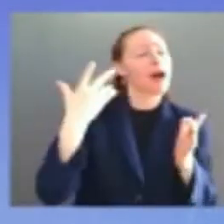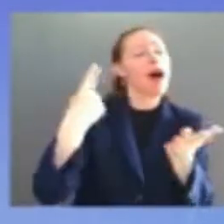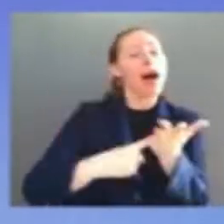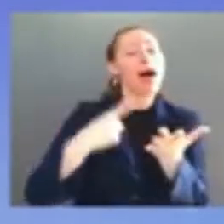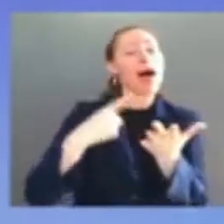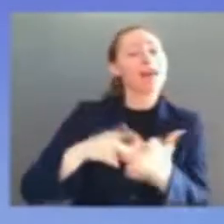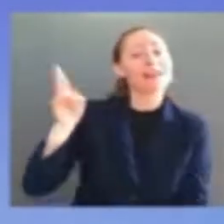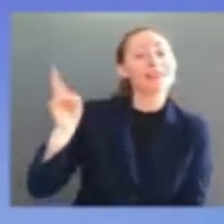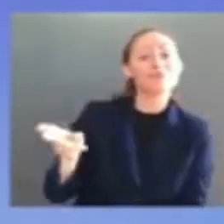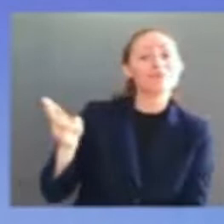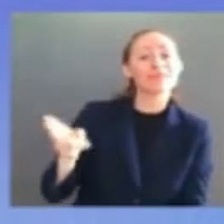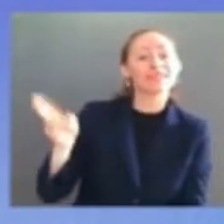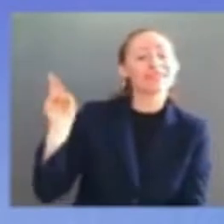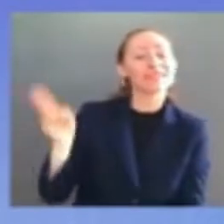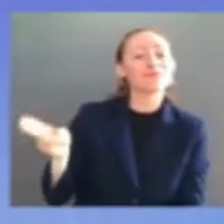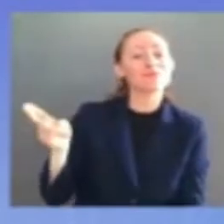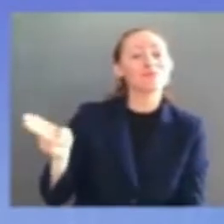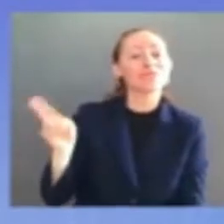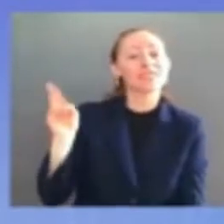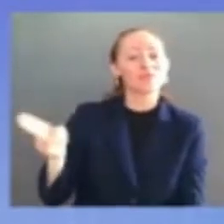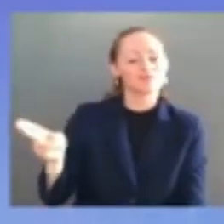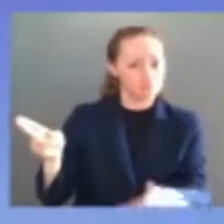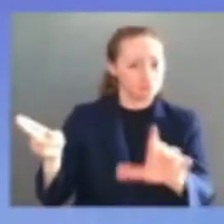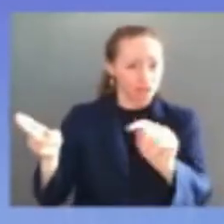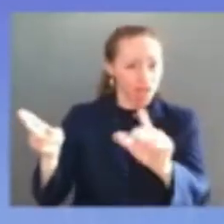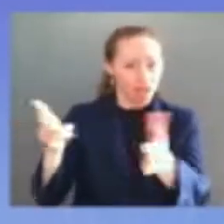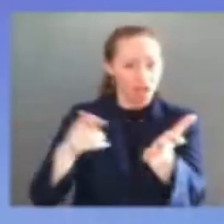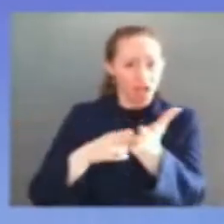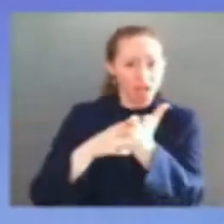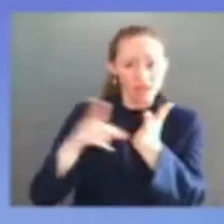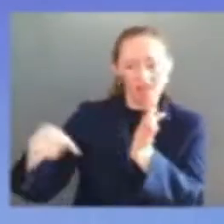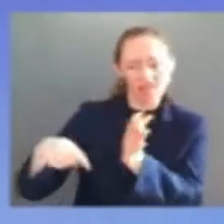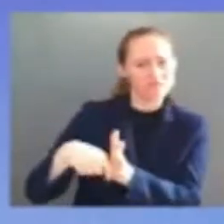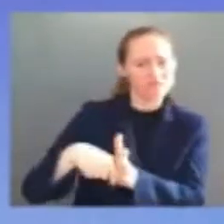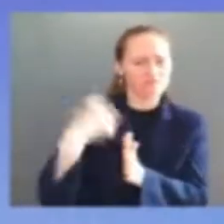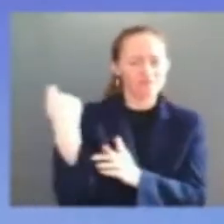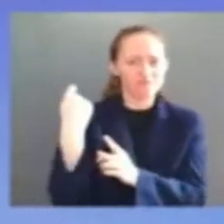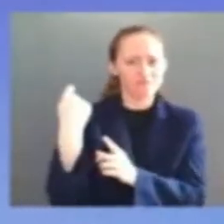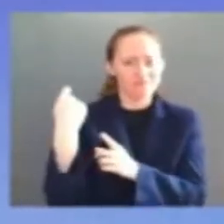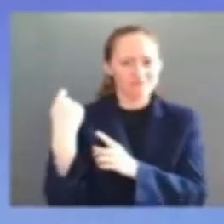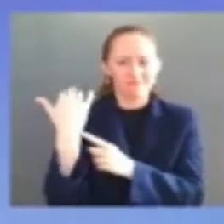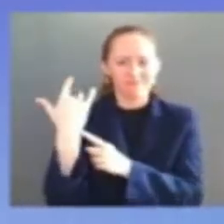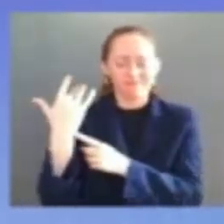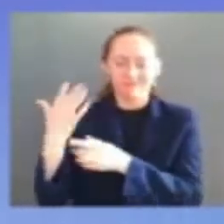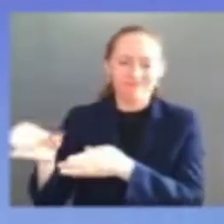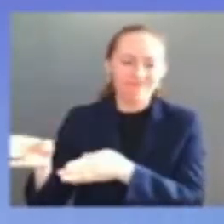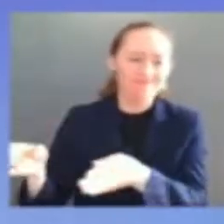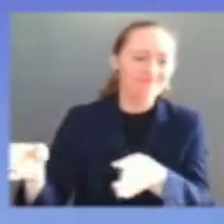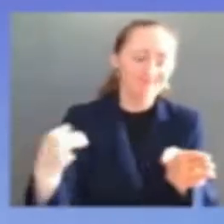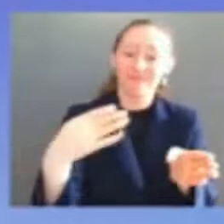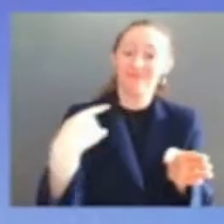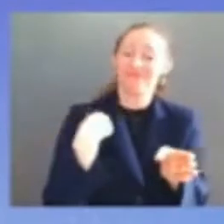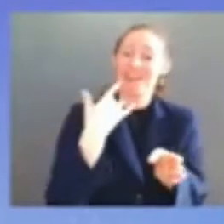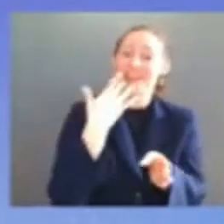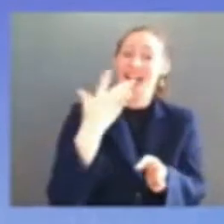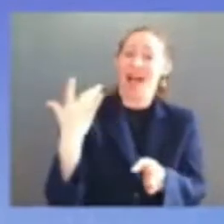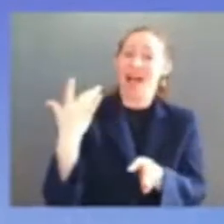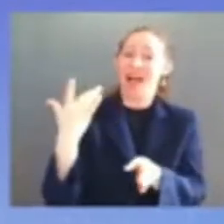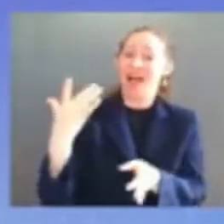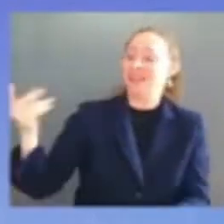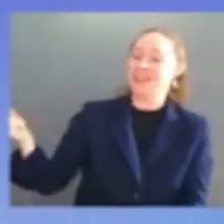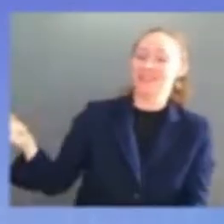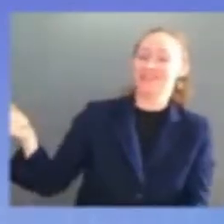am just the very lucky first inheritor of the dream of liberty and justice for all